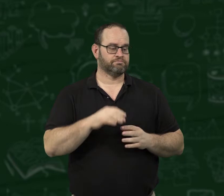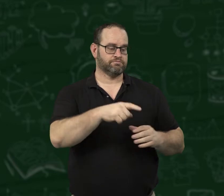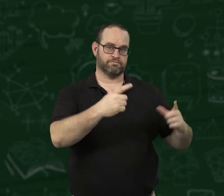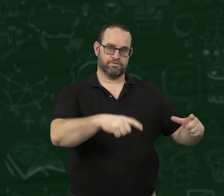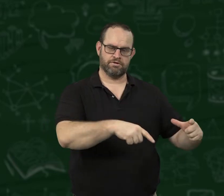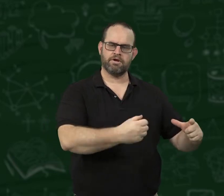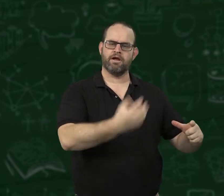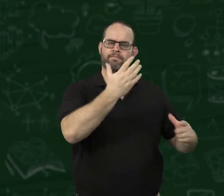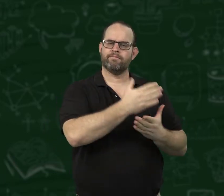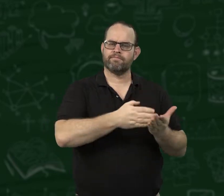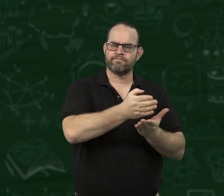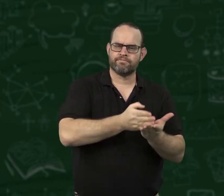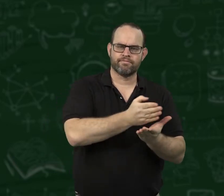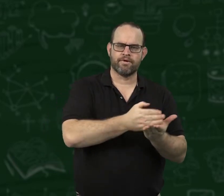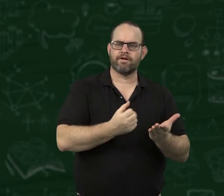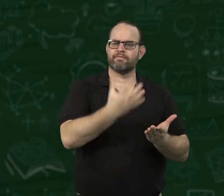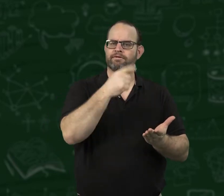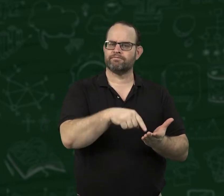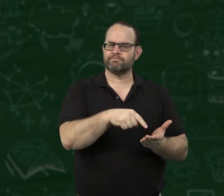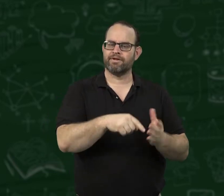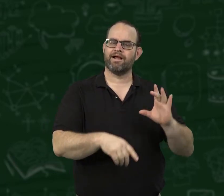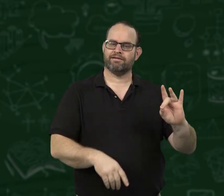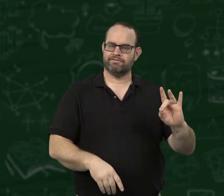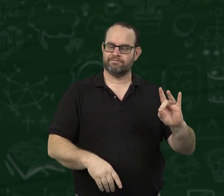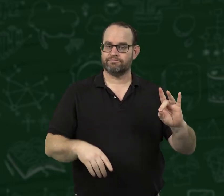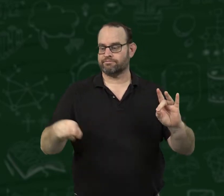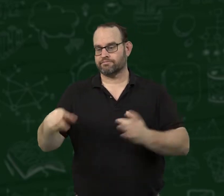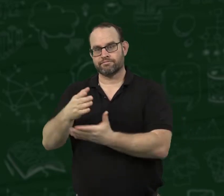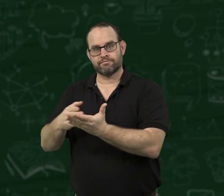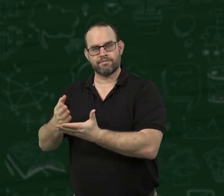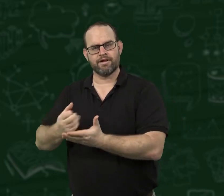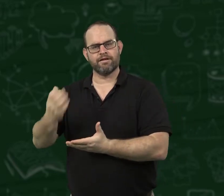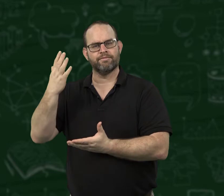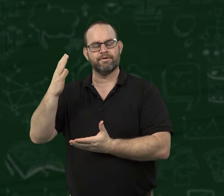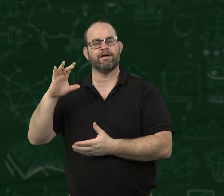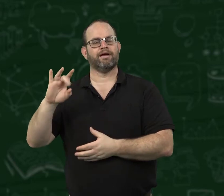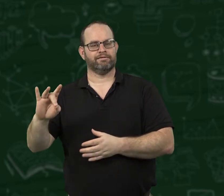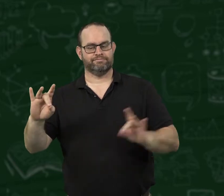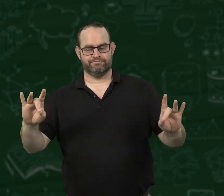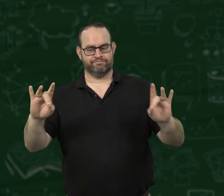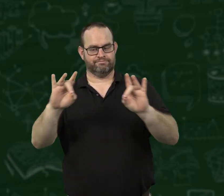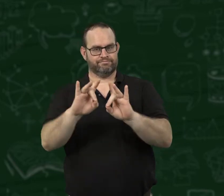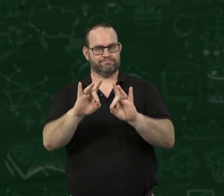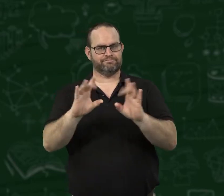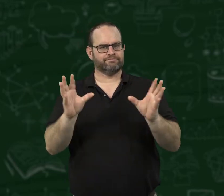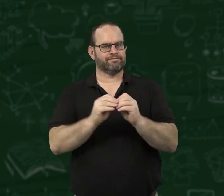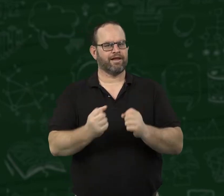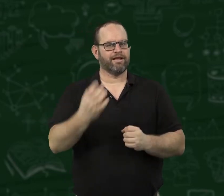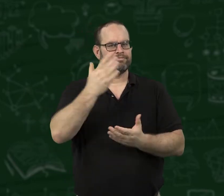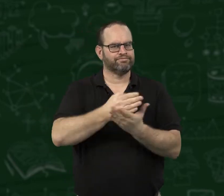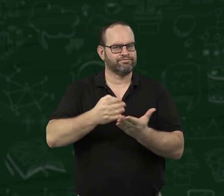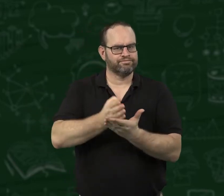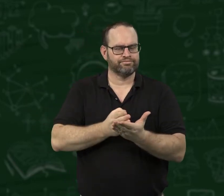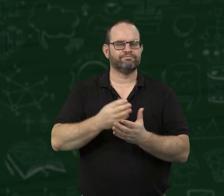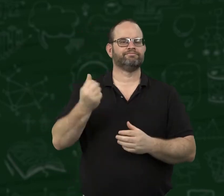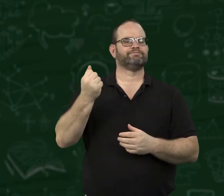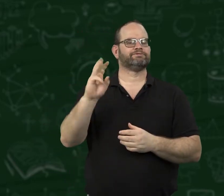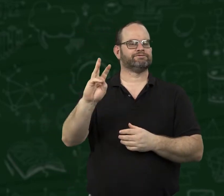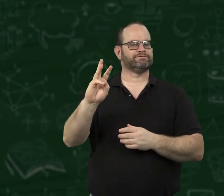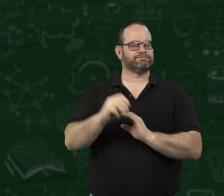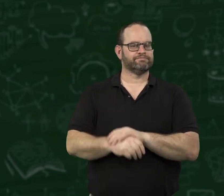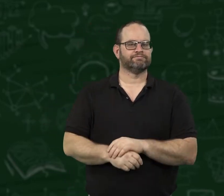If the first pizza has 8 slices and the second pizza has 8 slices, that means you have a total of 16 slices of pizza.